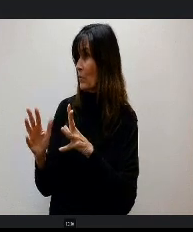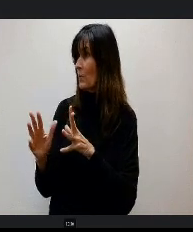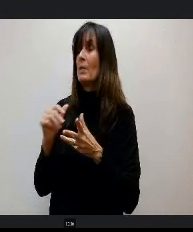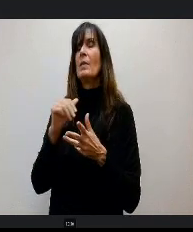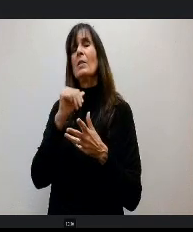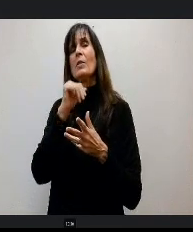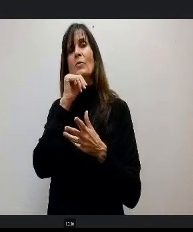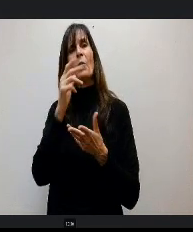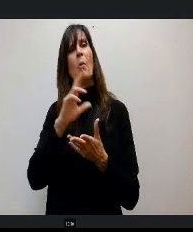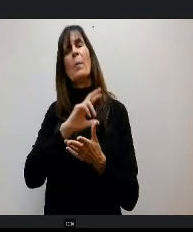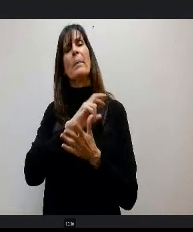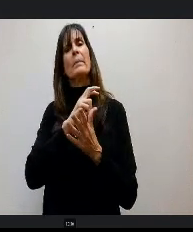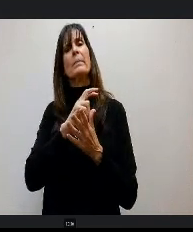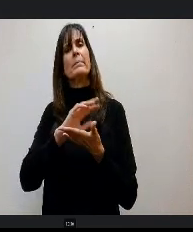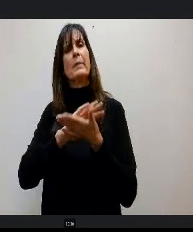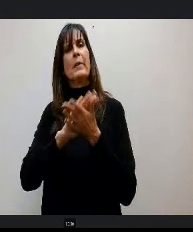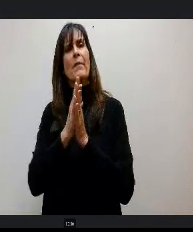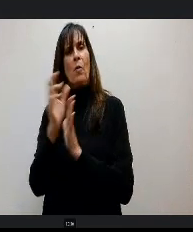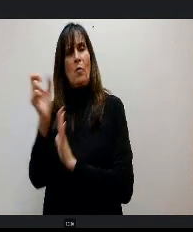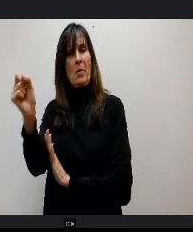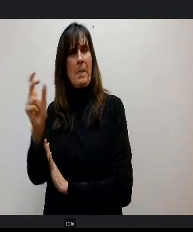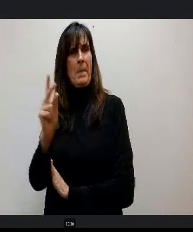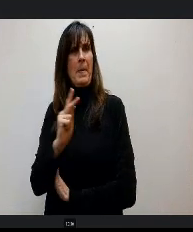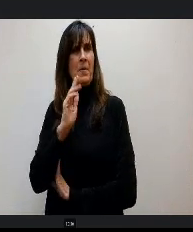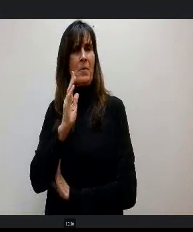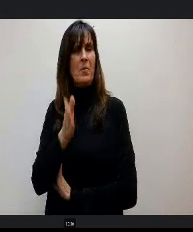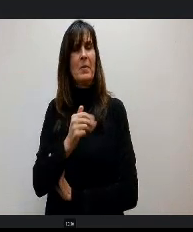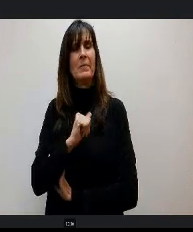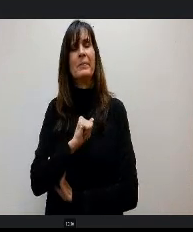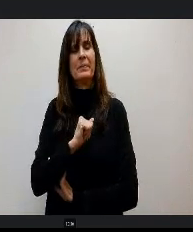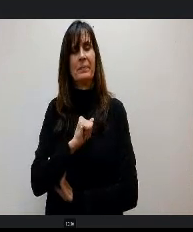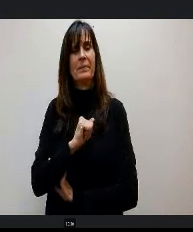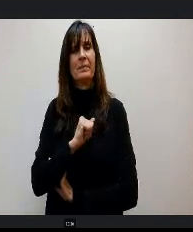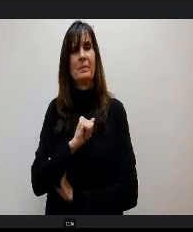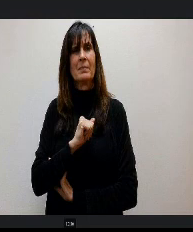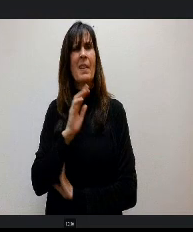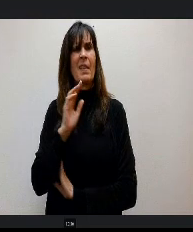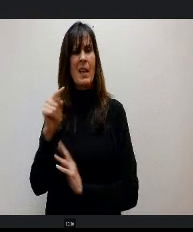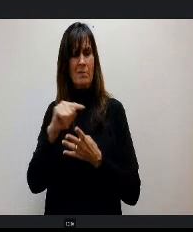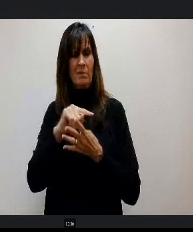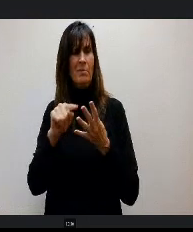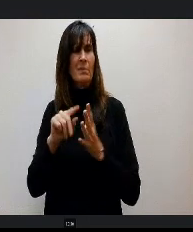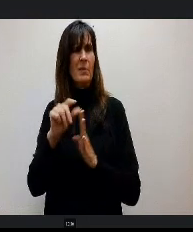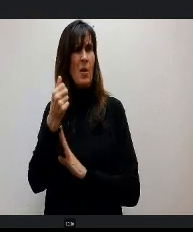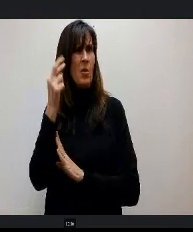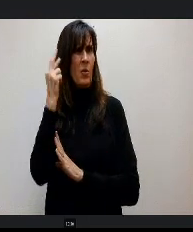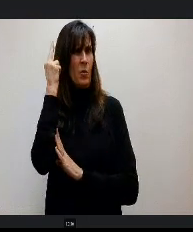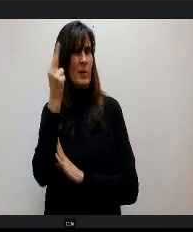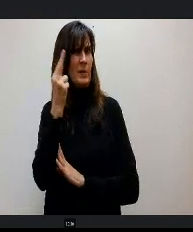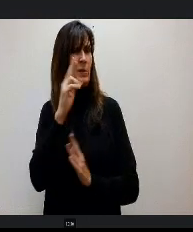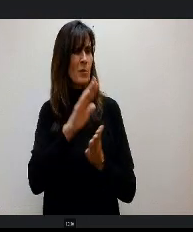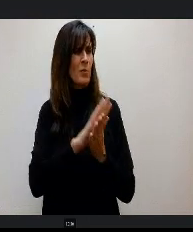where that could come back. So those are some of the reasons that other school districts are saying, I'd like to go ahead we're